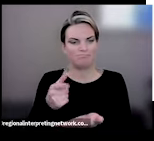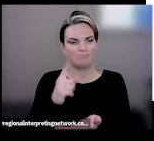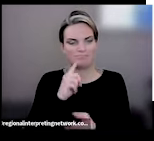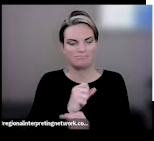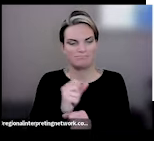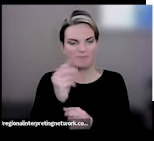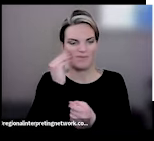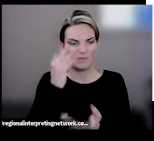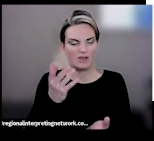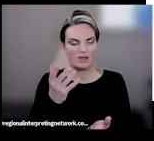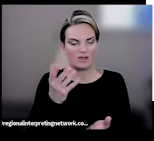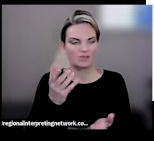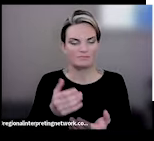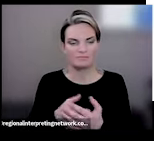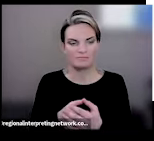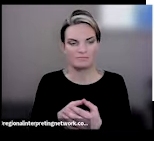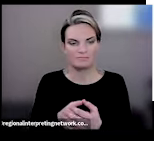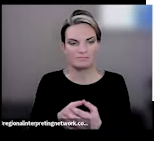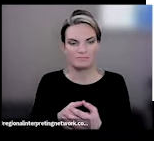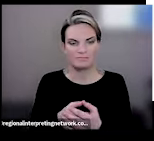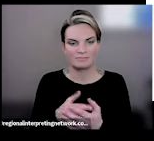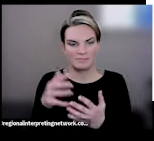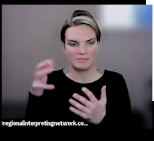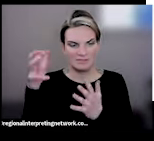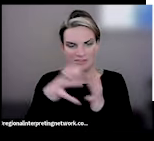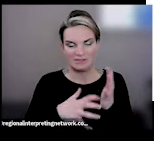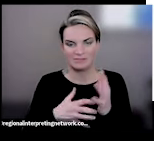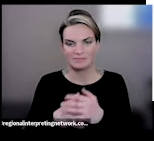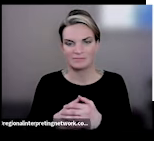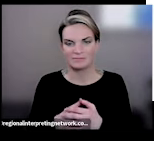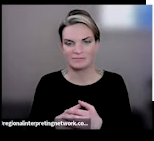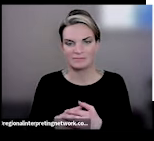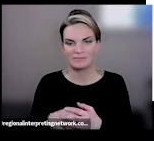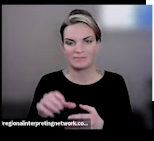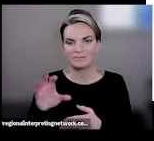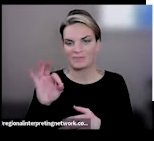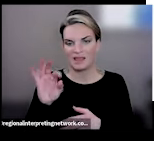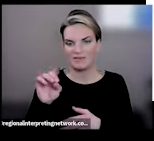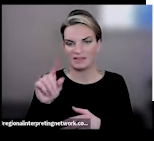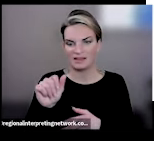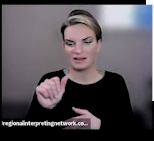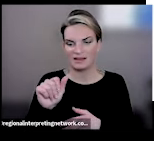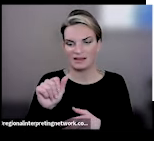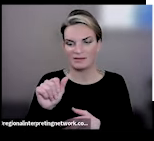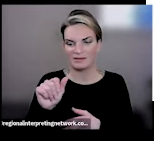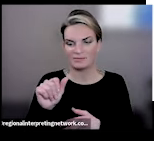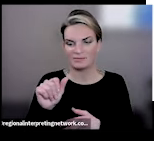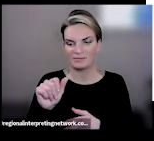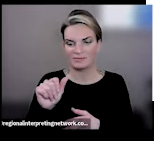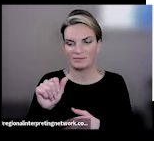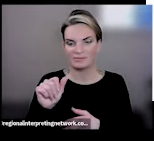respect to the way that they're structured, the FDA again as an example, they have